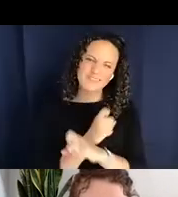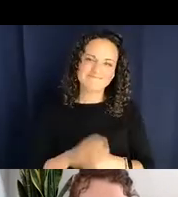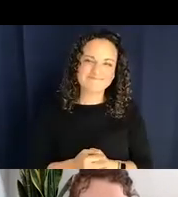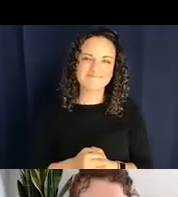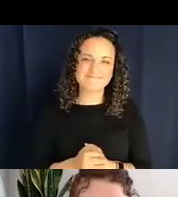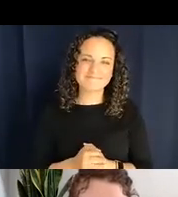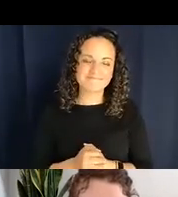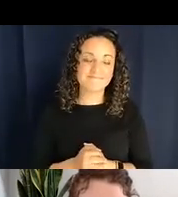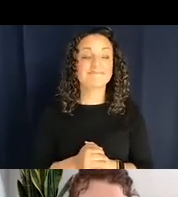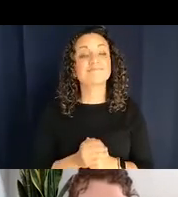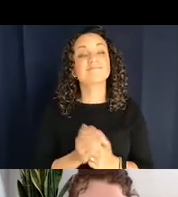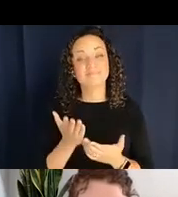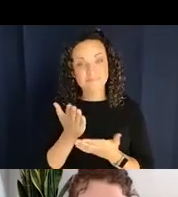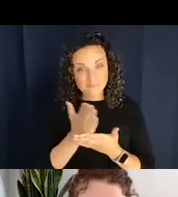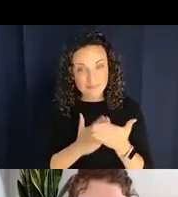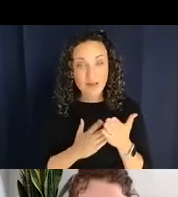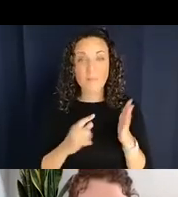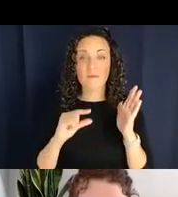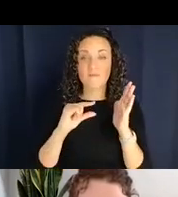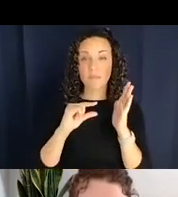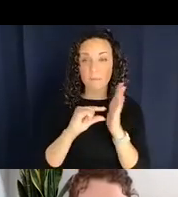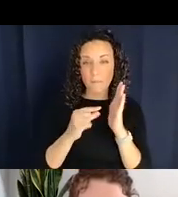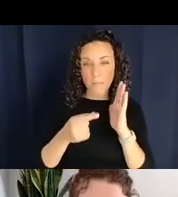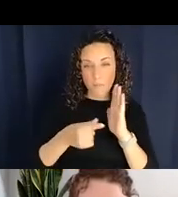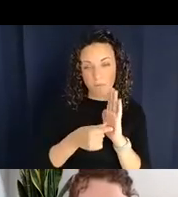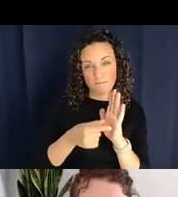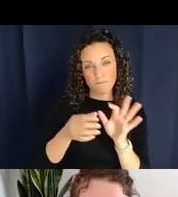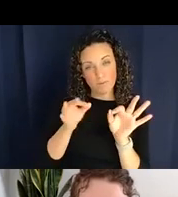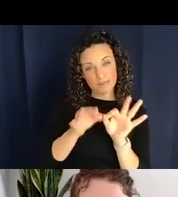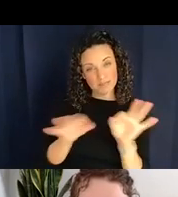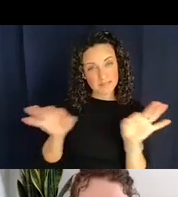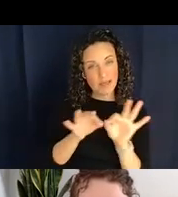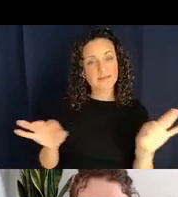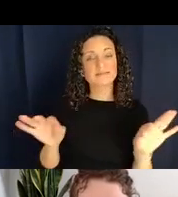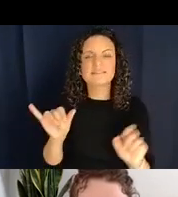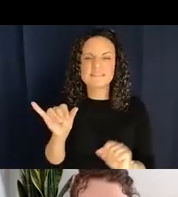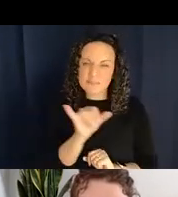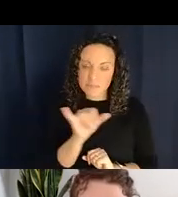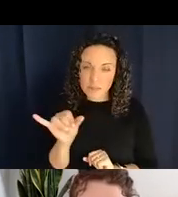of the morphosyntax is very similar in the sense that the same types of constructions